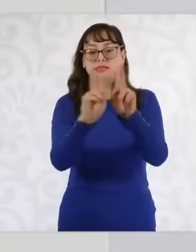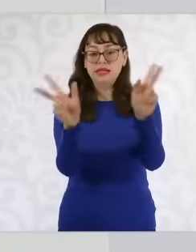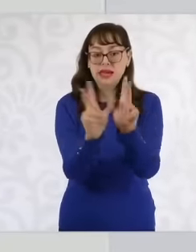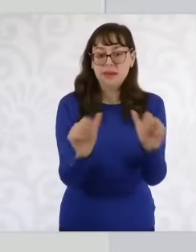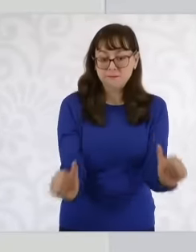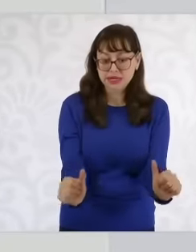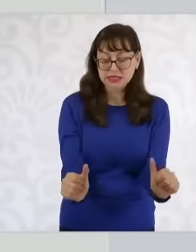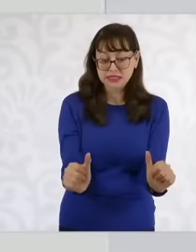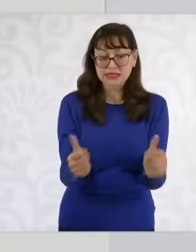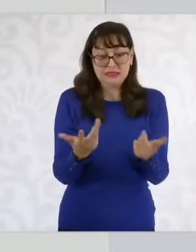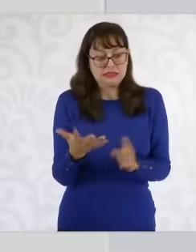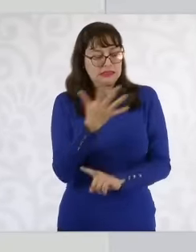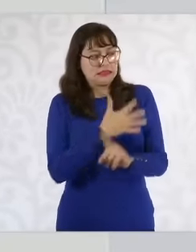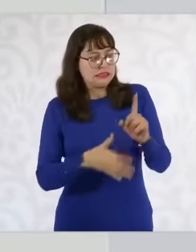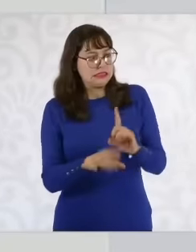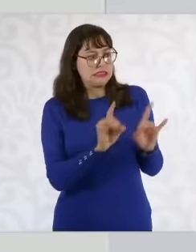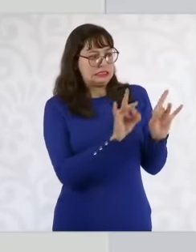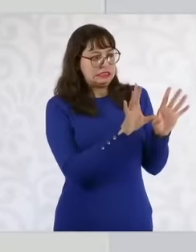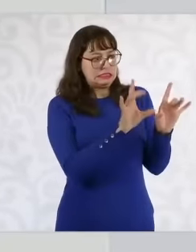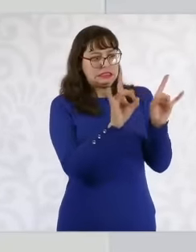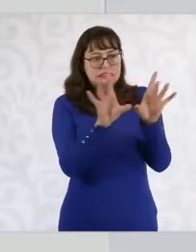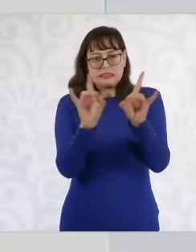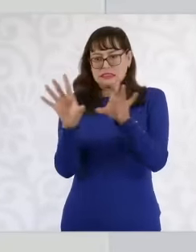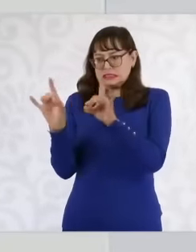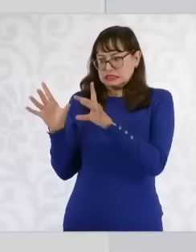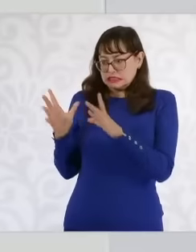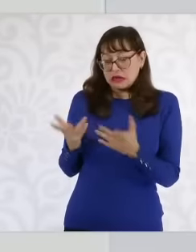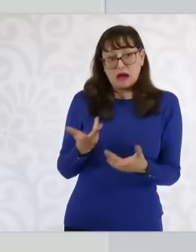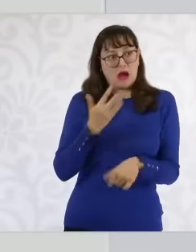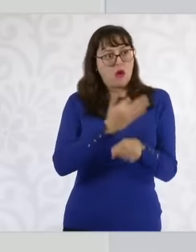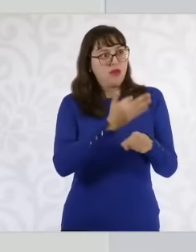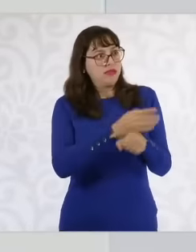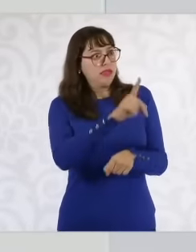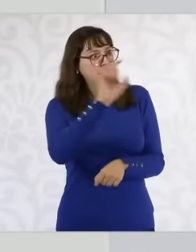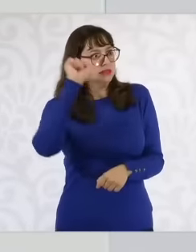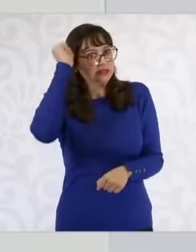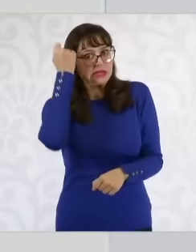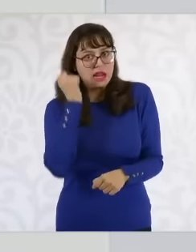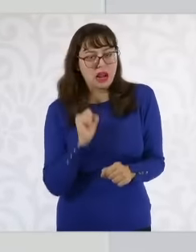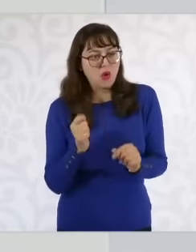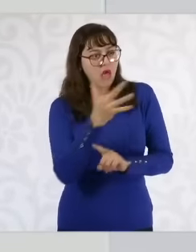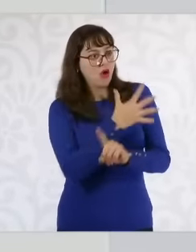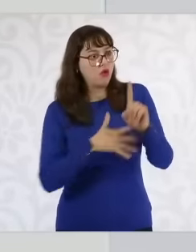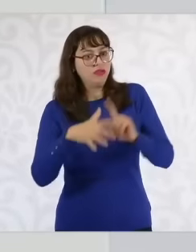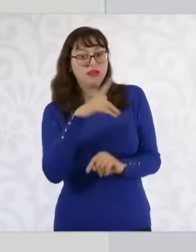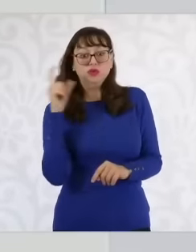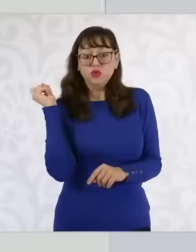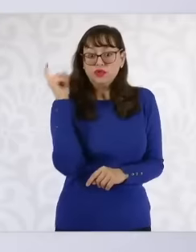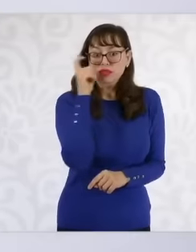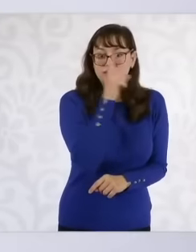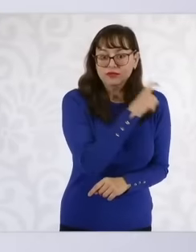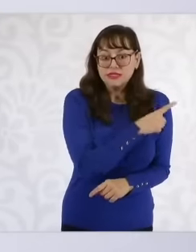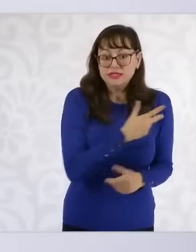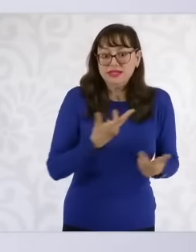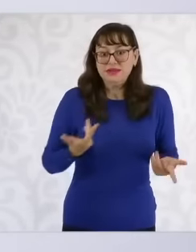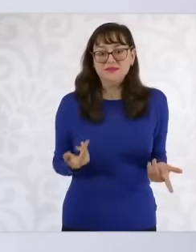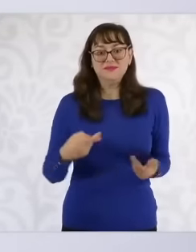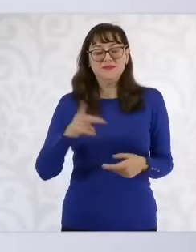circumstances as difficult as those of the State of Sinaloa that were not even caused by